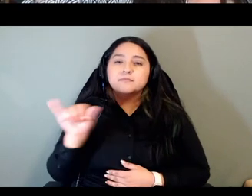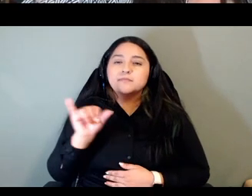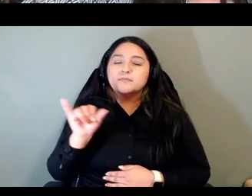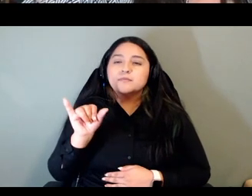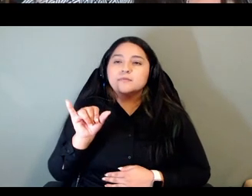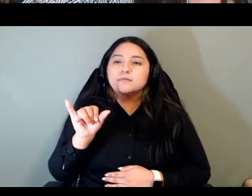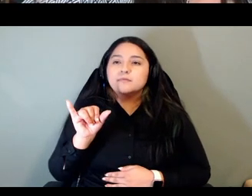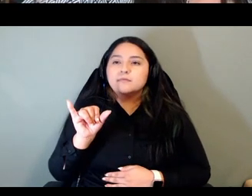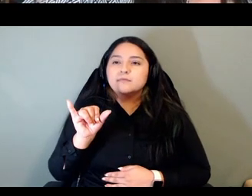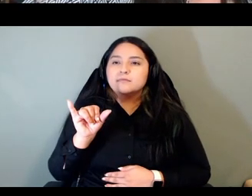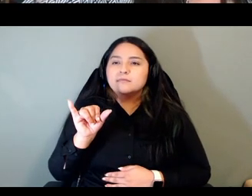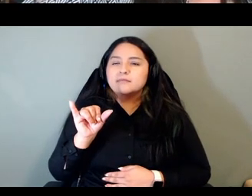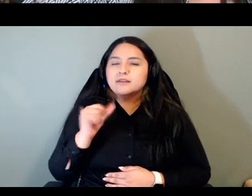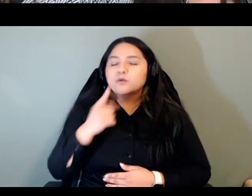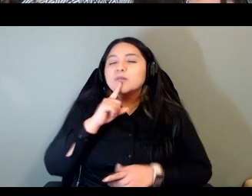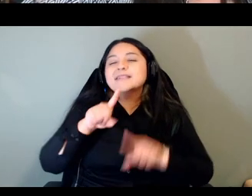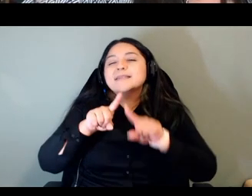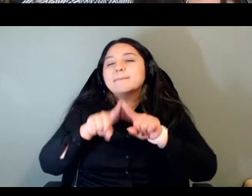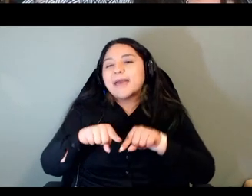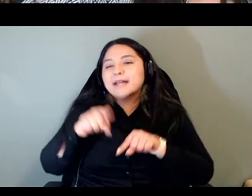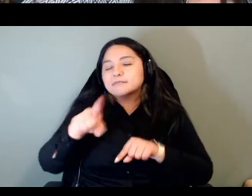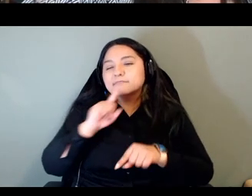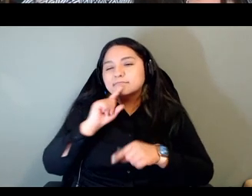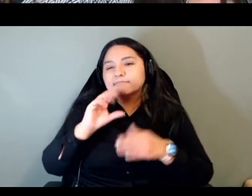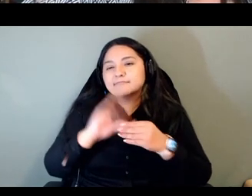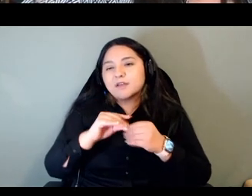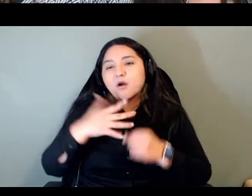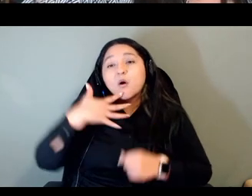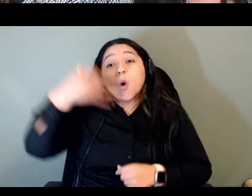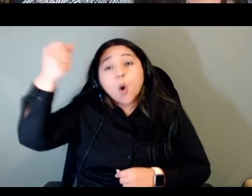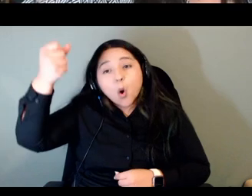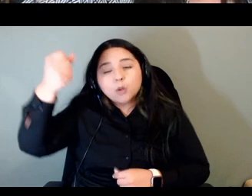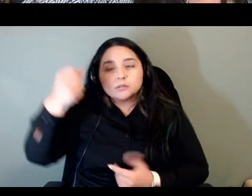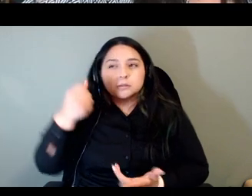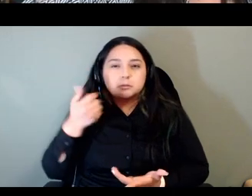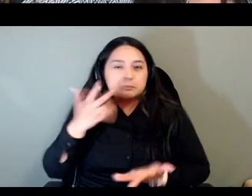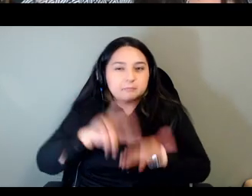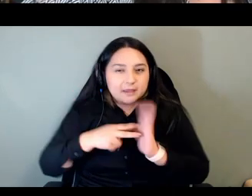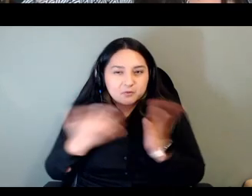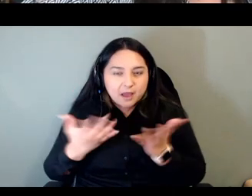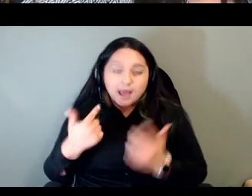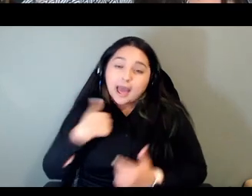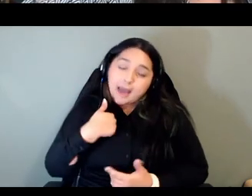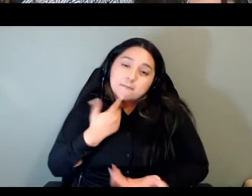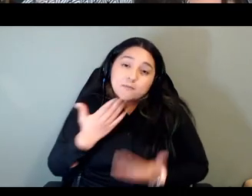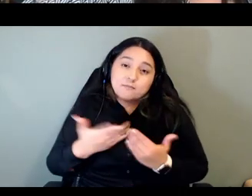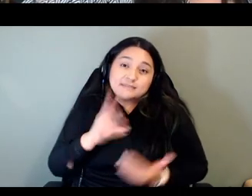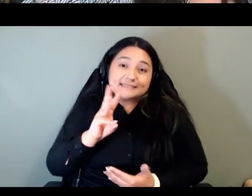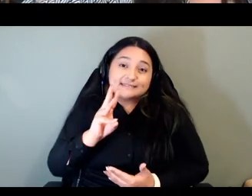depends on who you mean by older i mean i'm already 60 years old but i know of other either